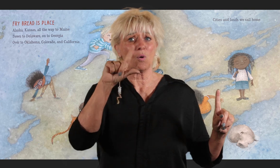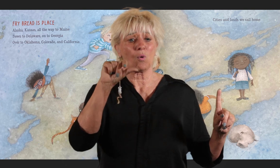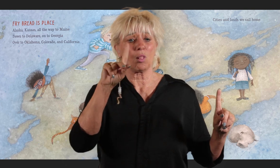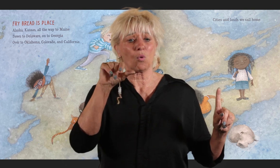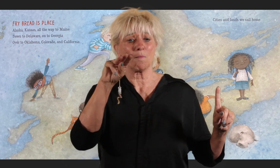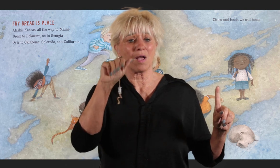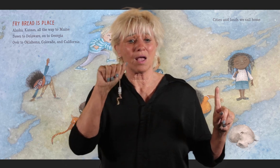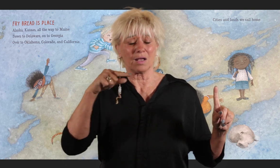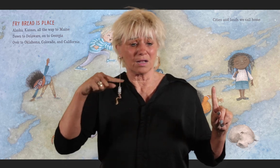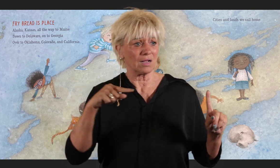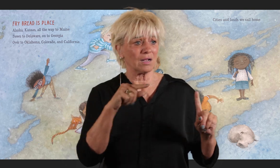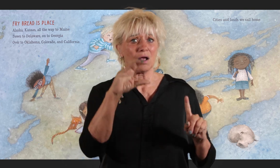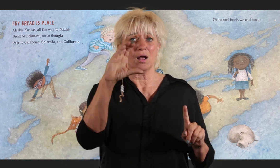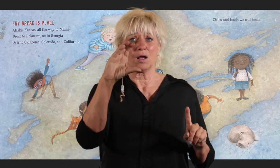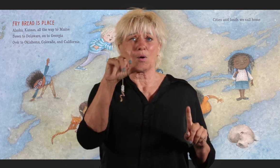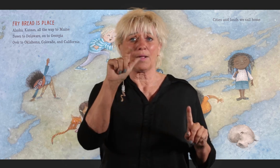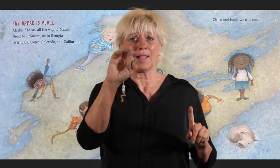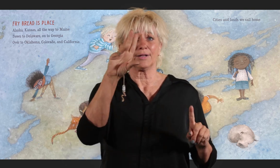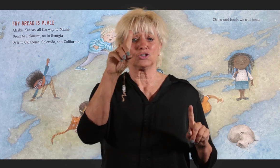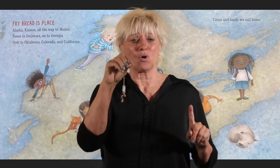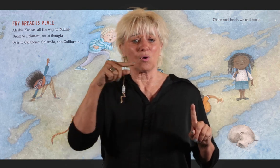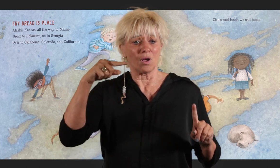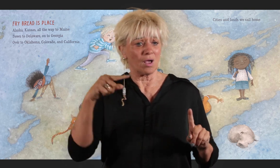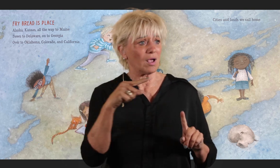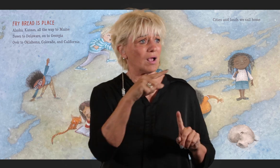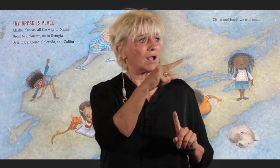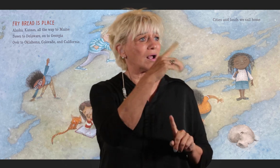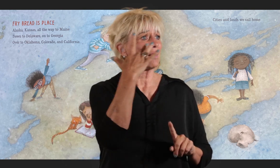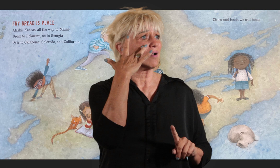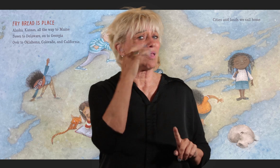Colorado, and California